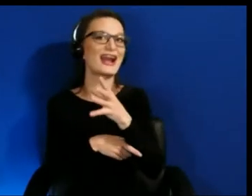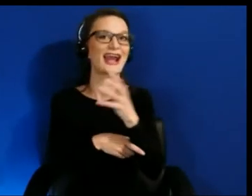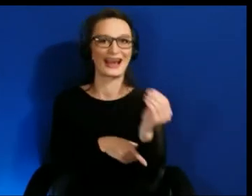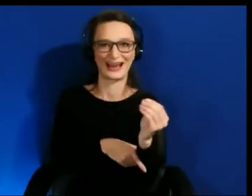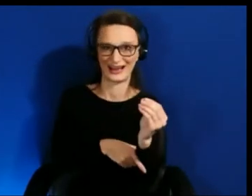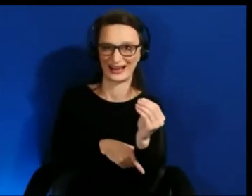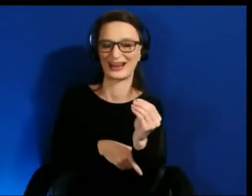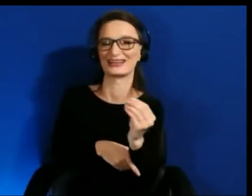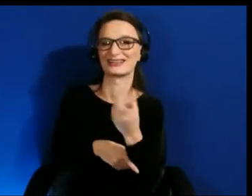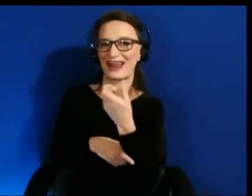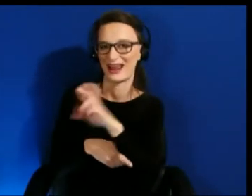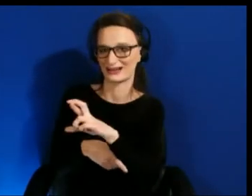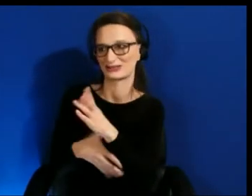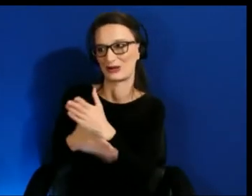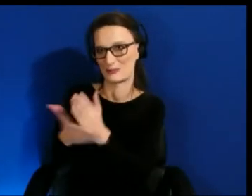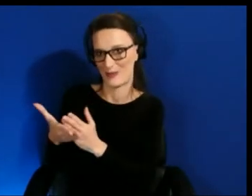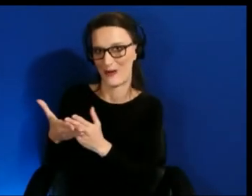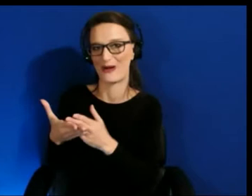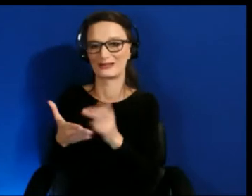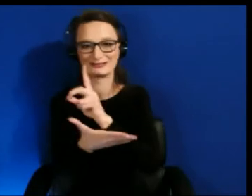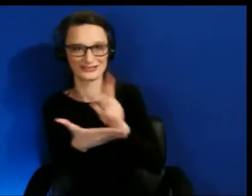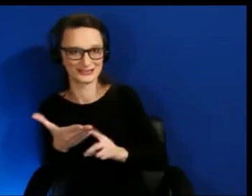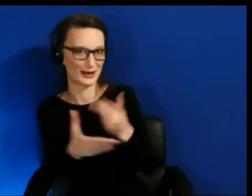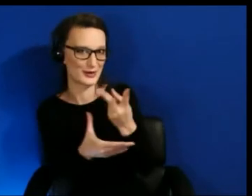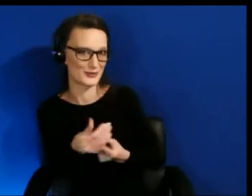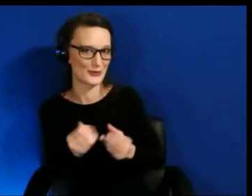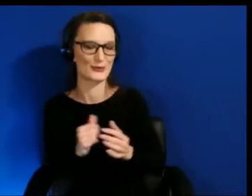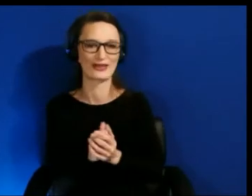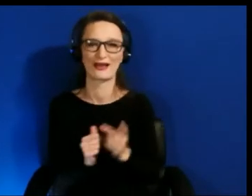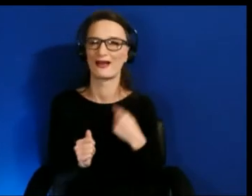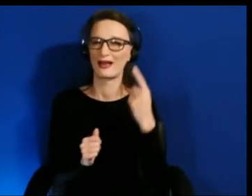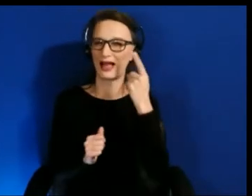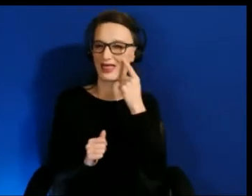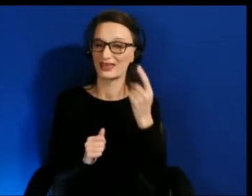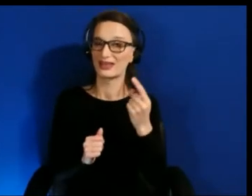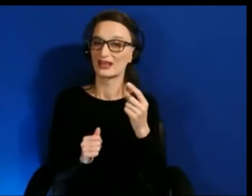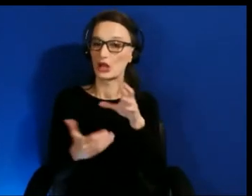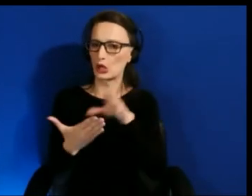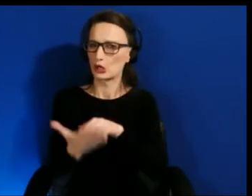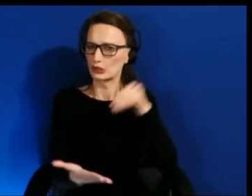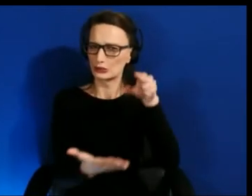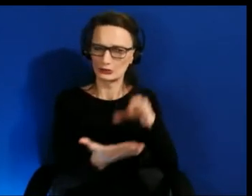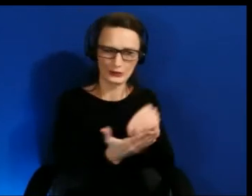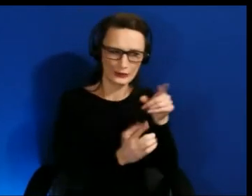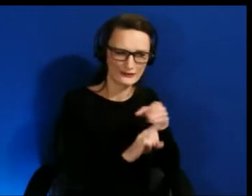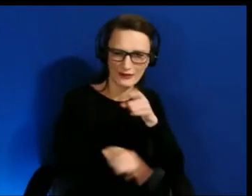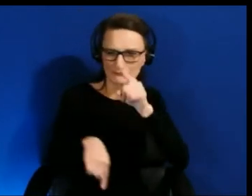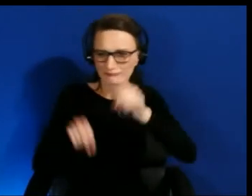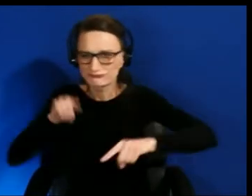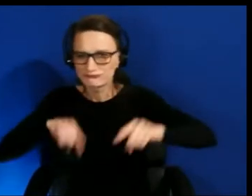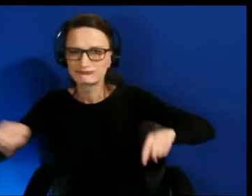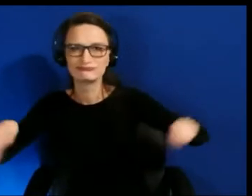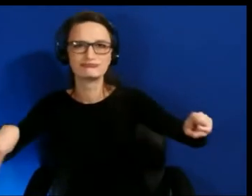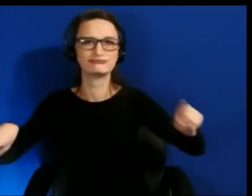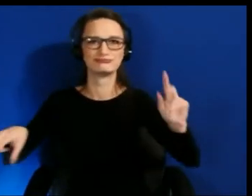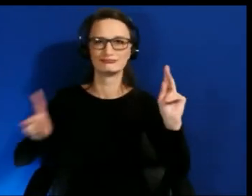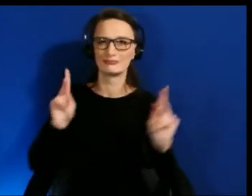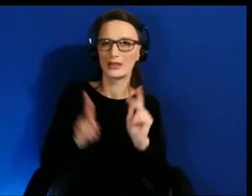of it, because I think by learning from people with different backgrounds, experiences and